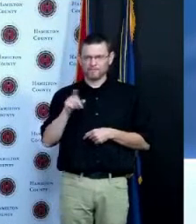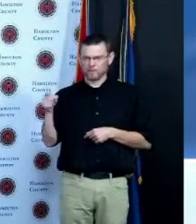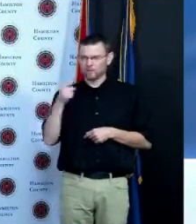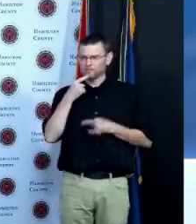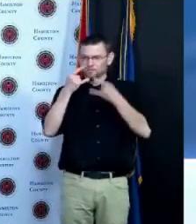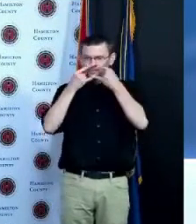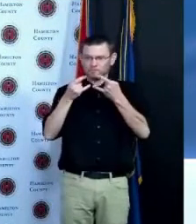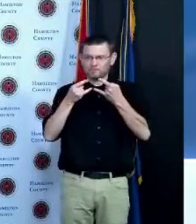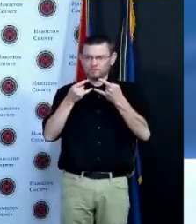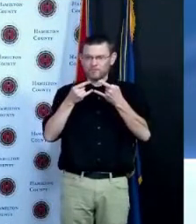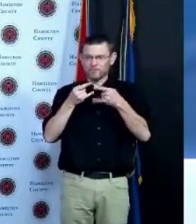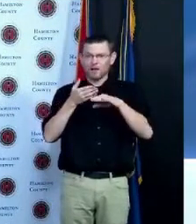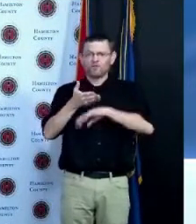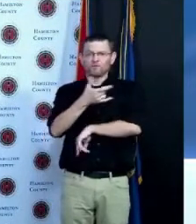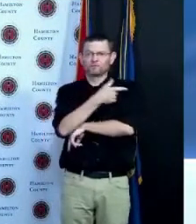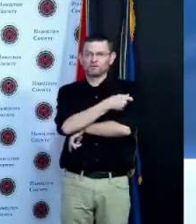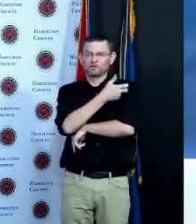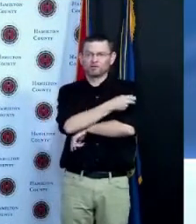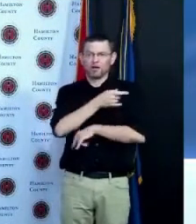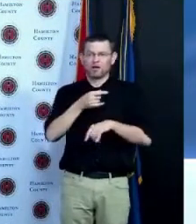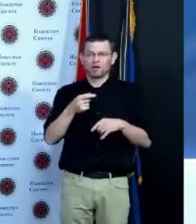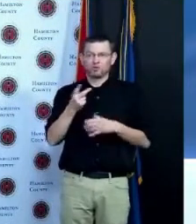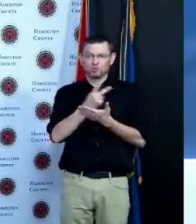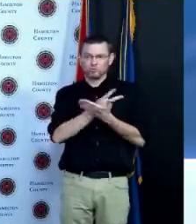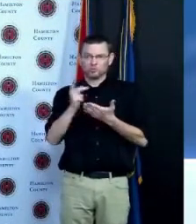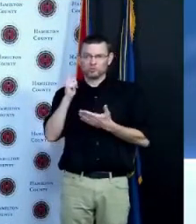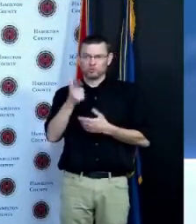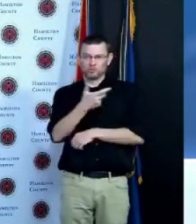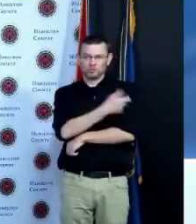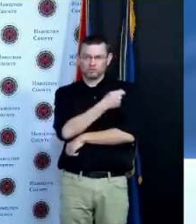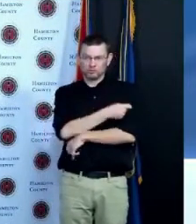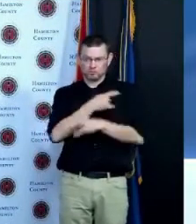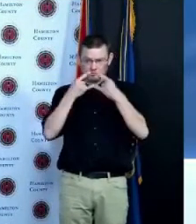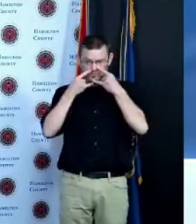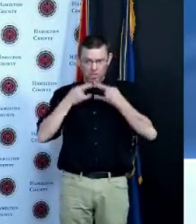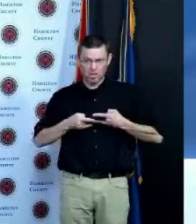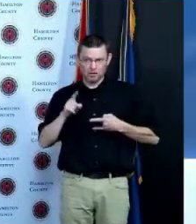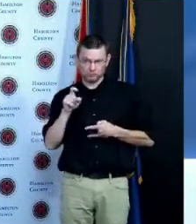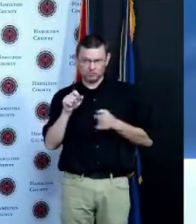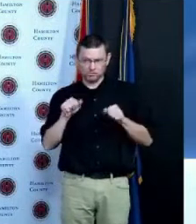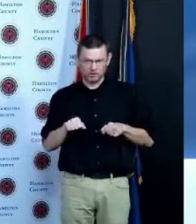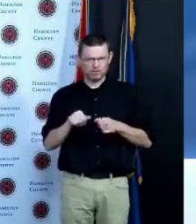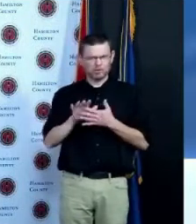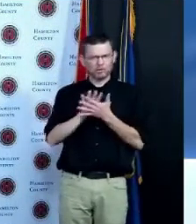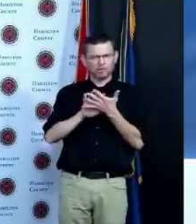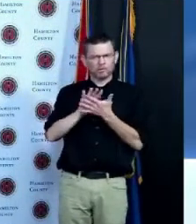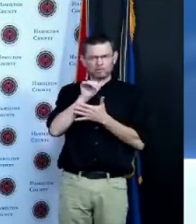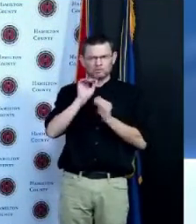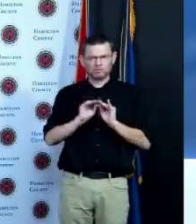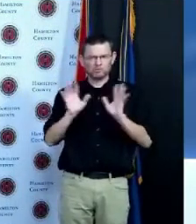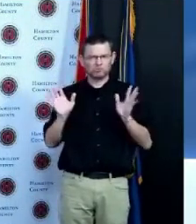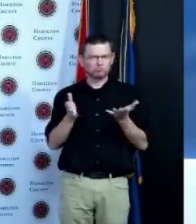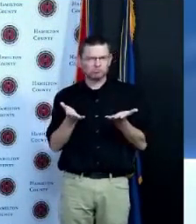full immunization because there does seem to be a lot of confusion about indoors outdoors groups